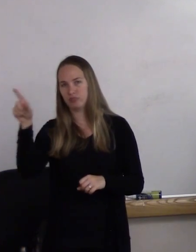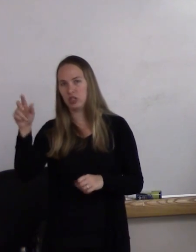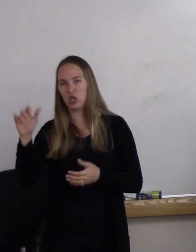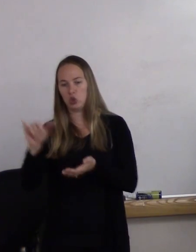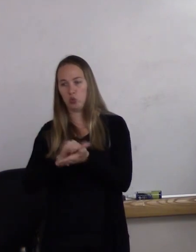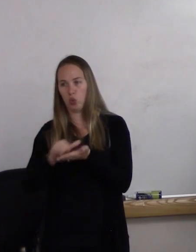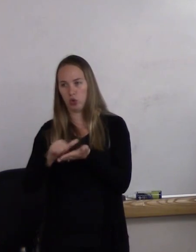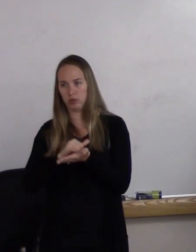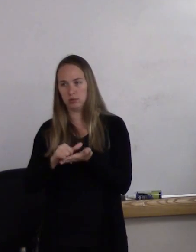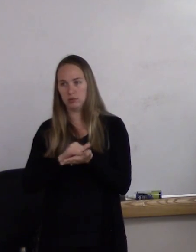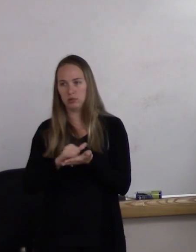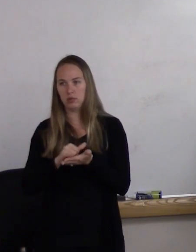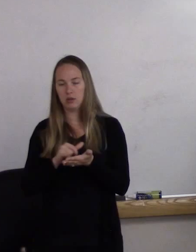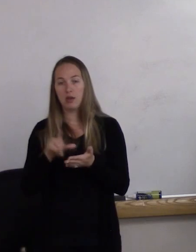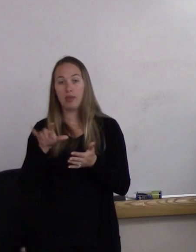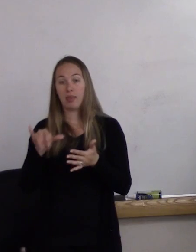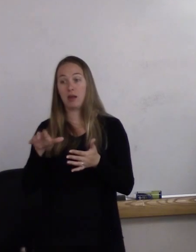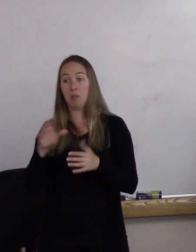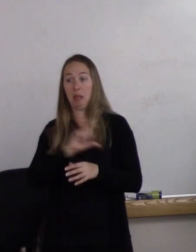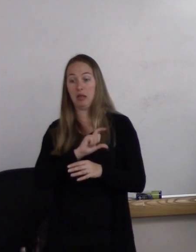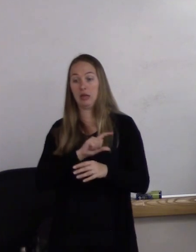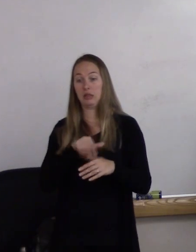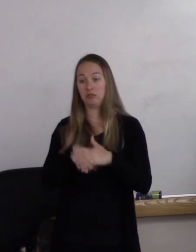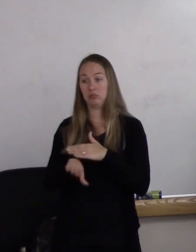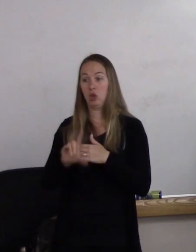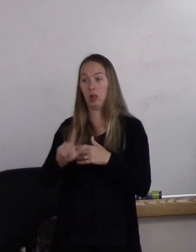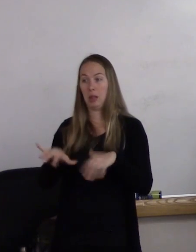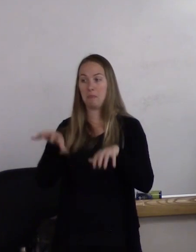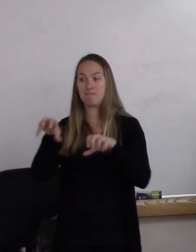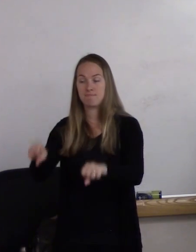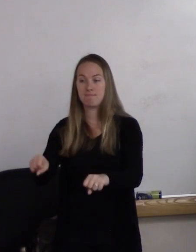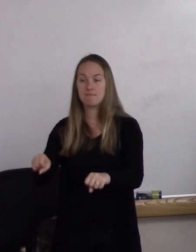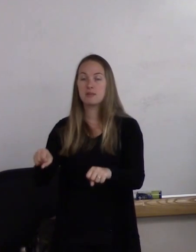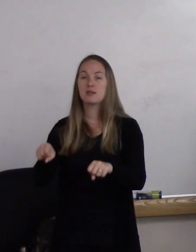that was raided by the police. And it's sort of--